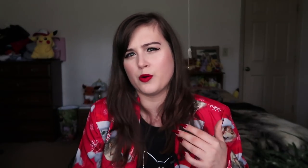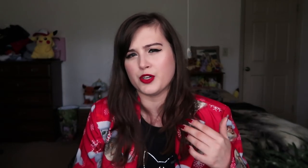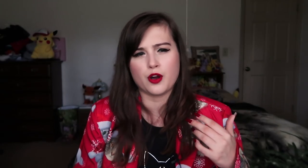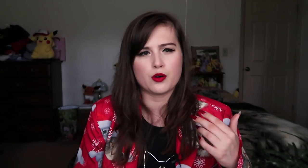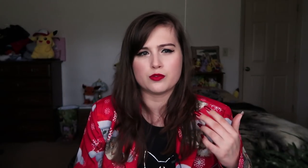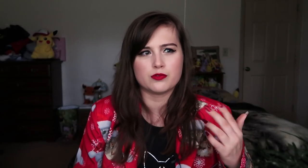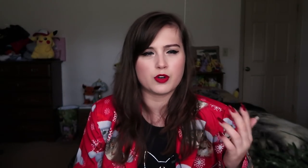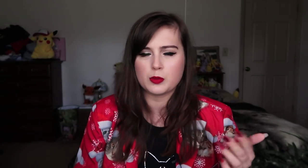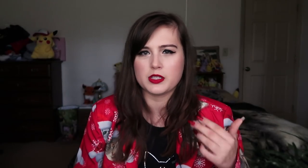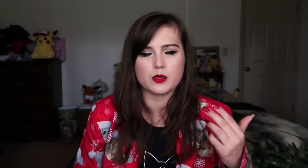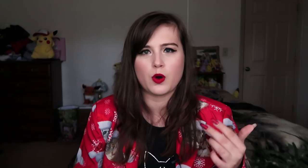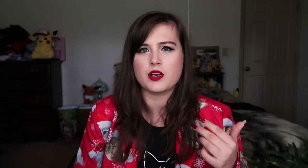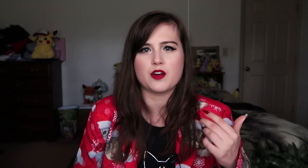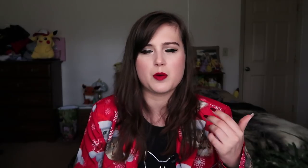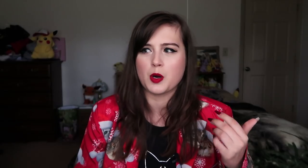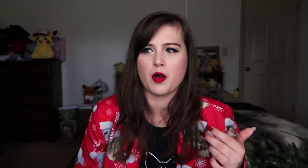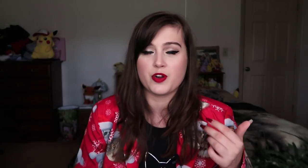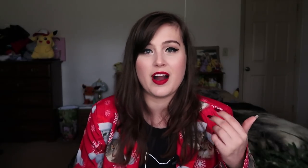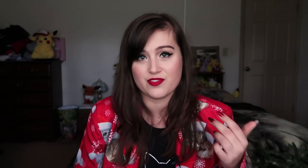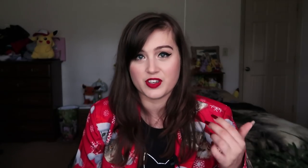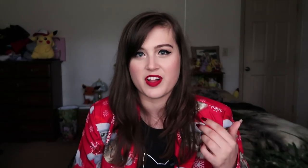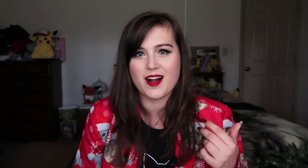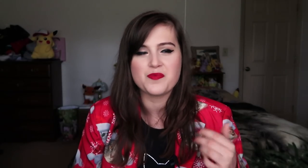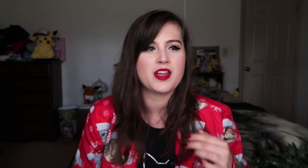you know, verbally and whatnot from her mother, I feel that.